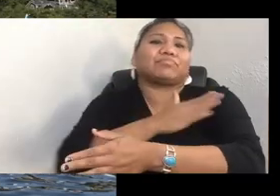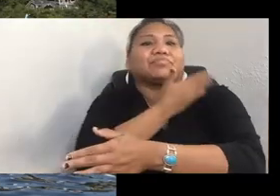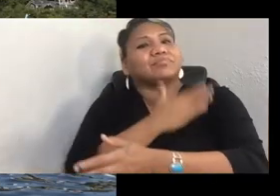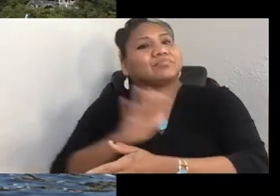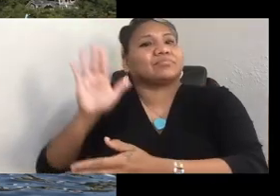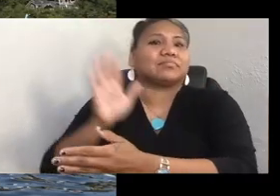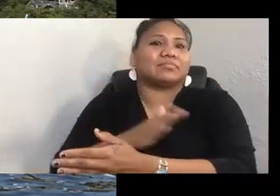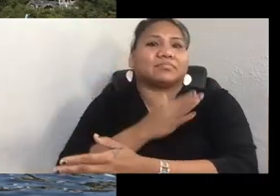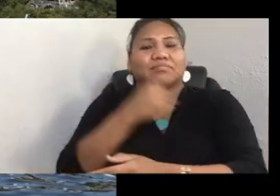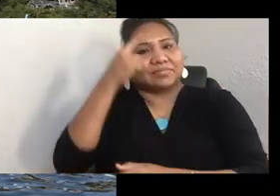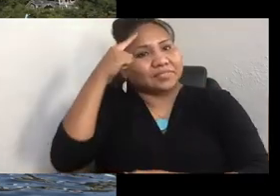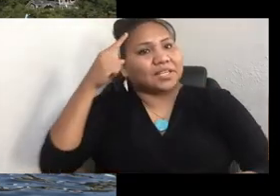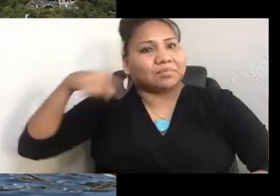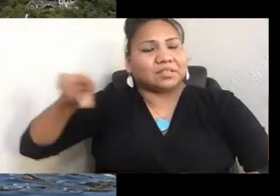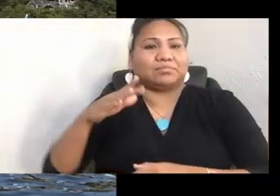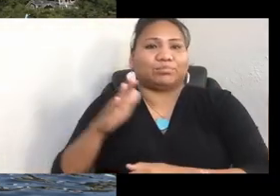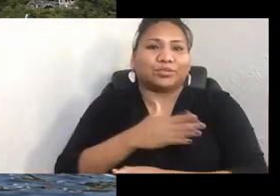[SINGING IN LUSHOOTSEED]